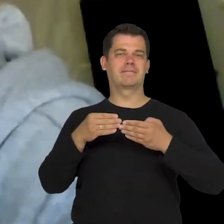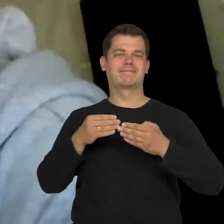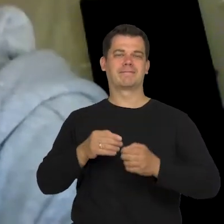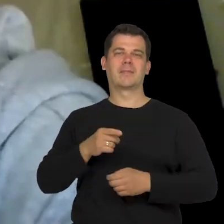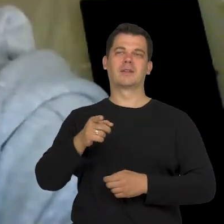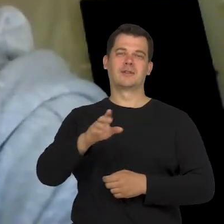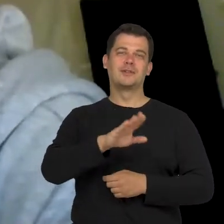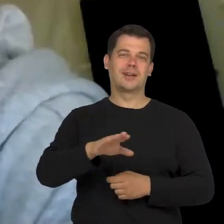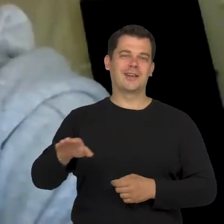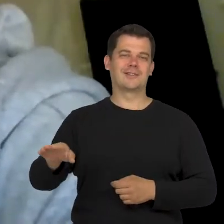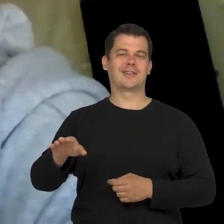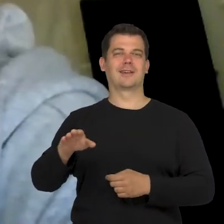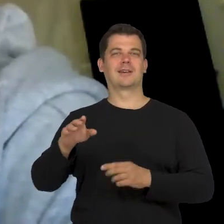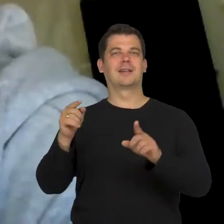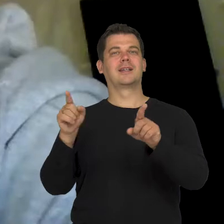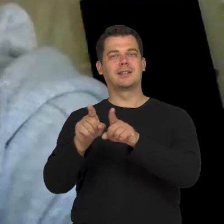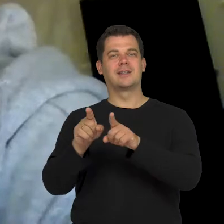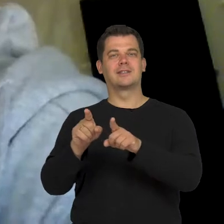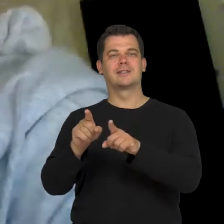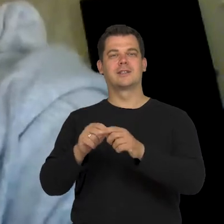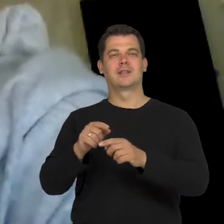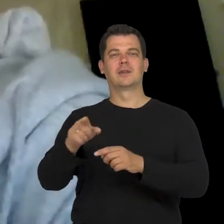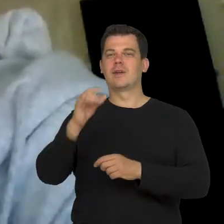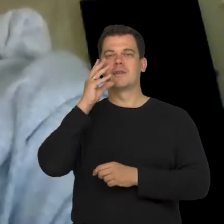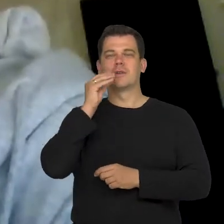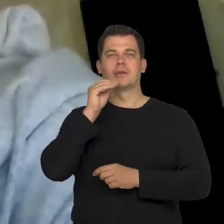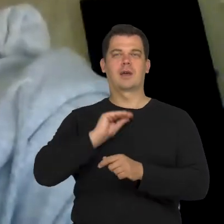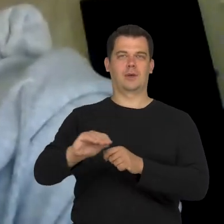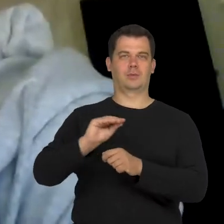not even mentioning children and the way we educate them